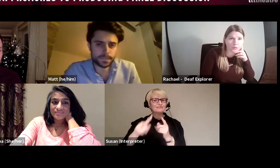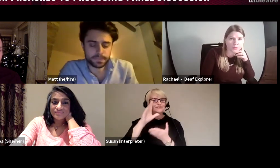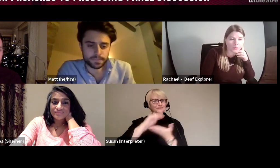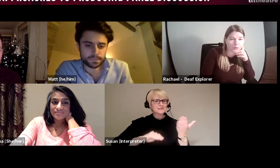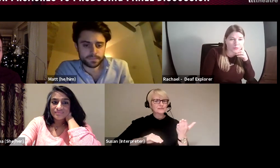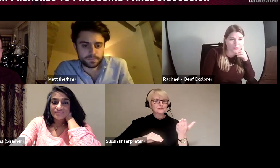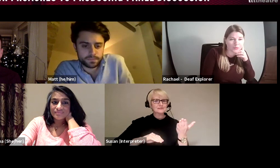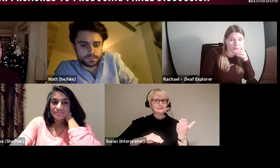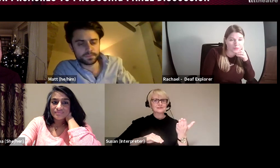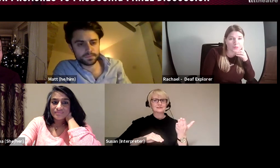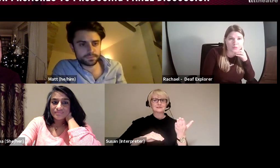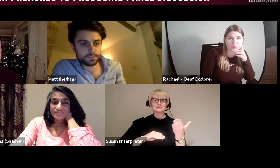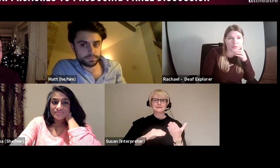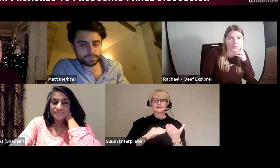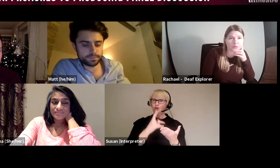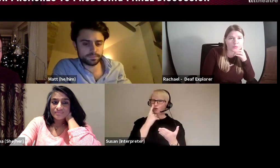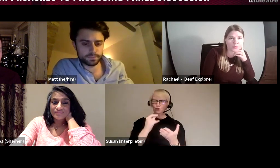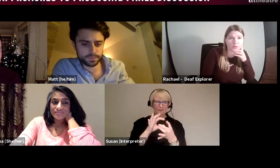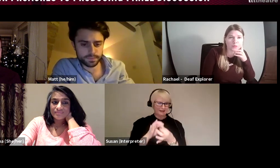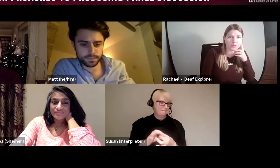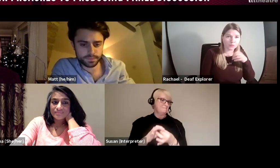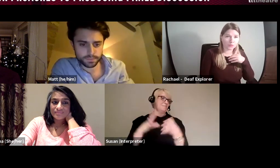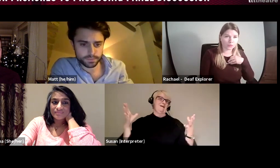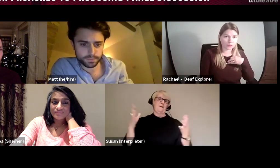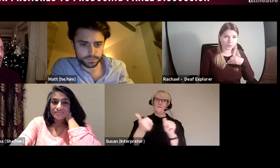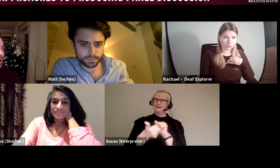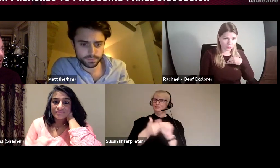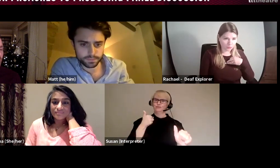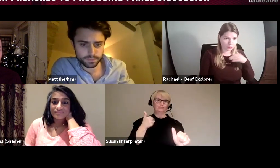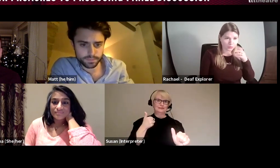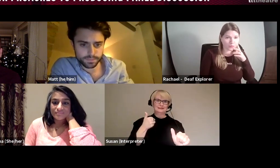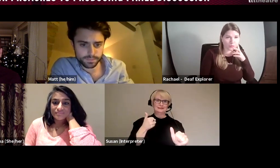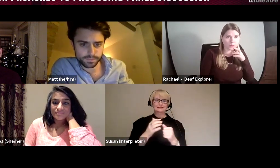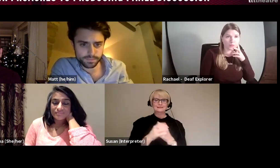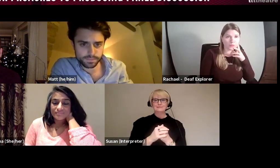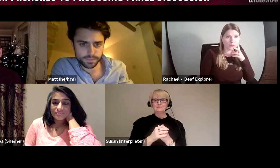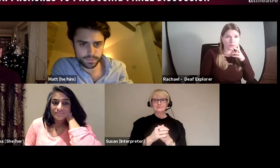whether they've come from a completely different industry or whether they have